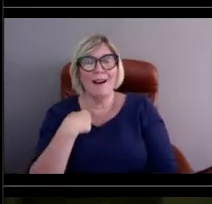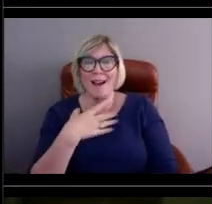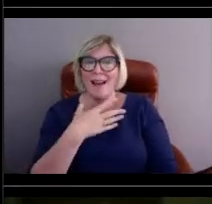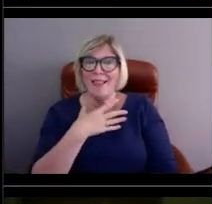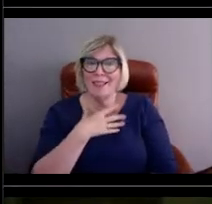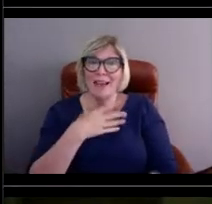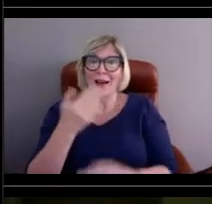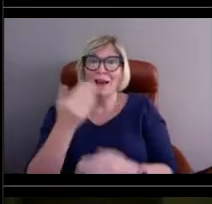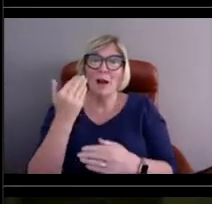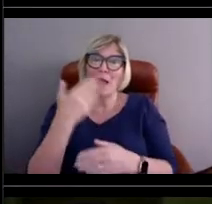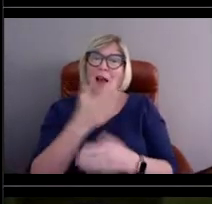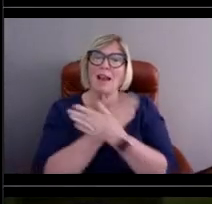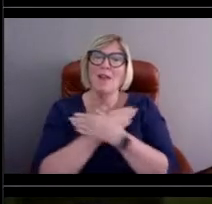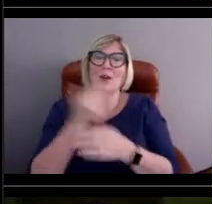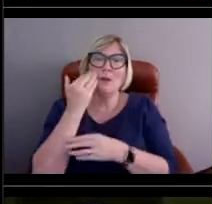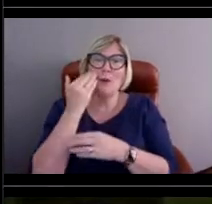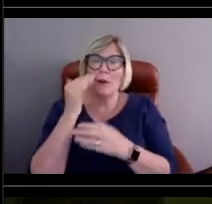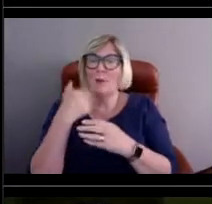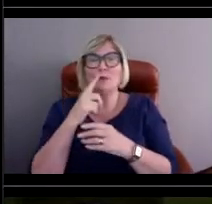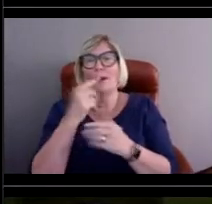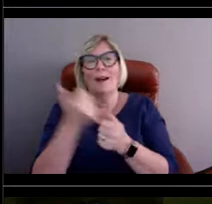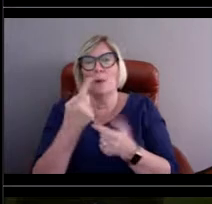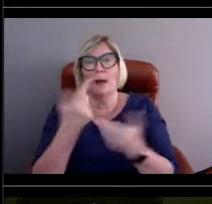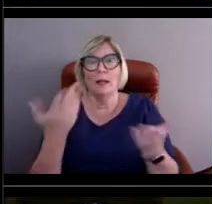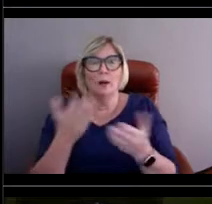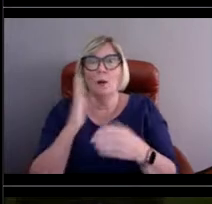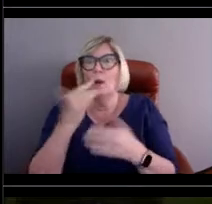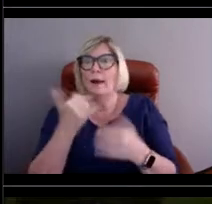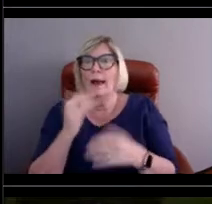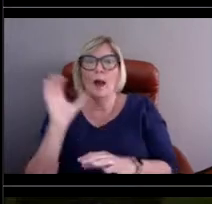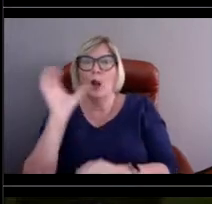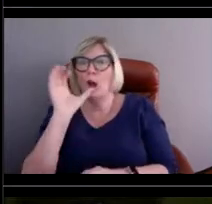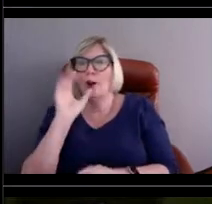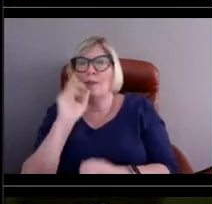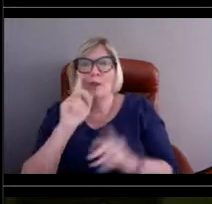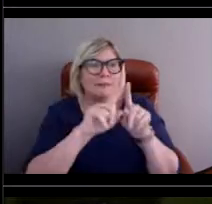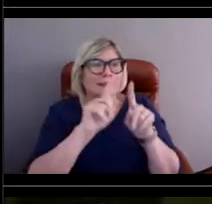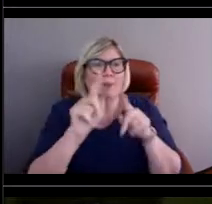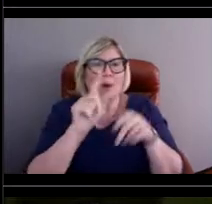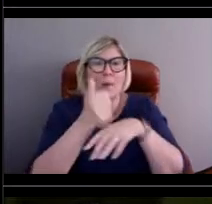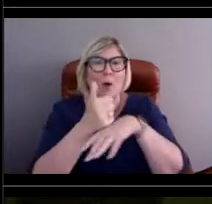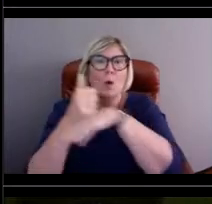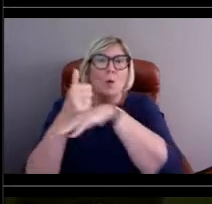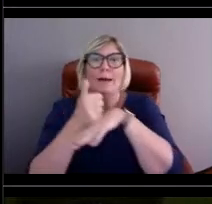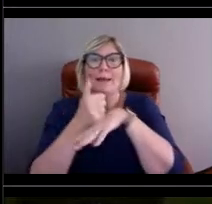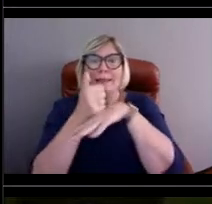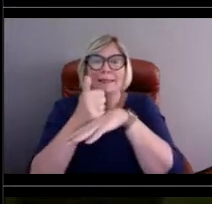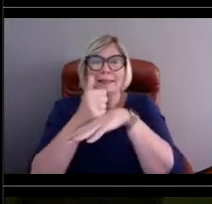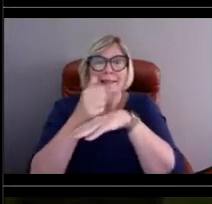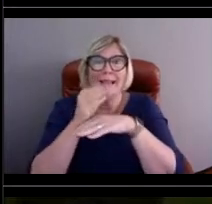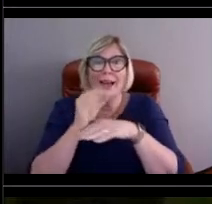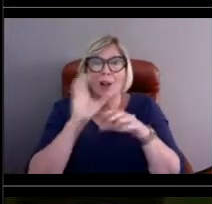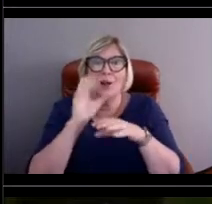so I'm sure everyone on here is now going to be looking for all these different buoys and finding all the different camera images.